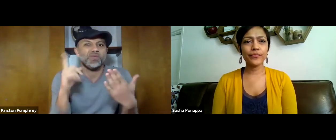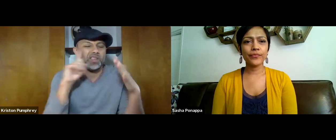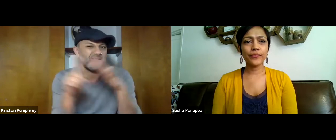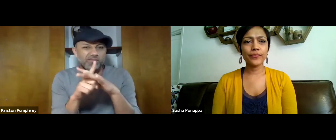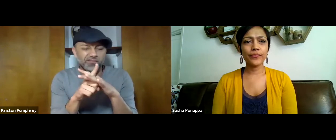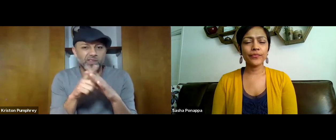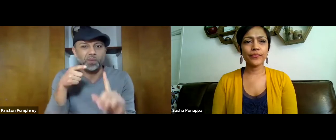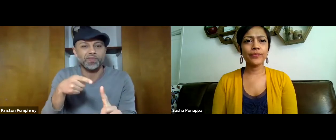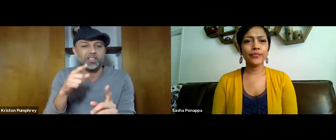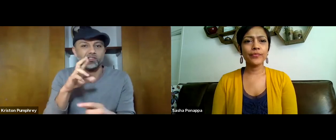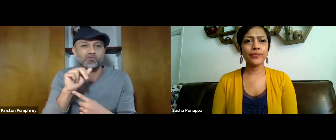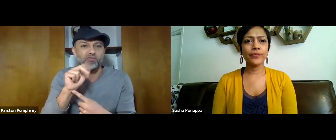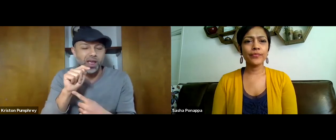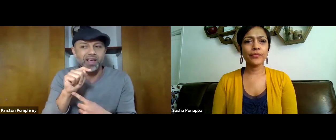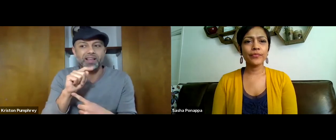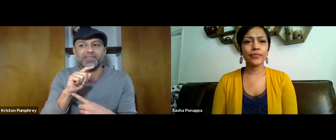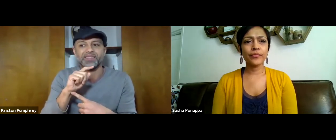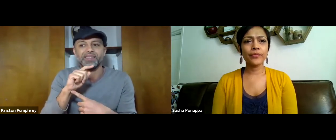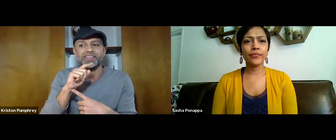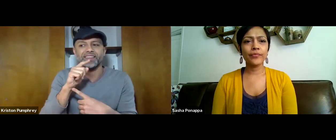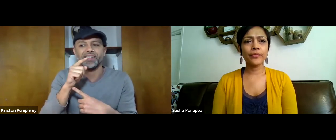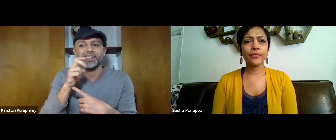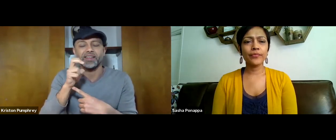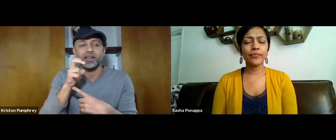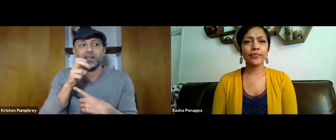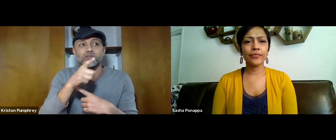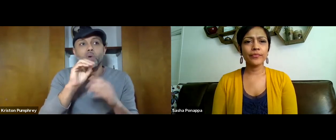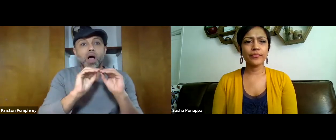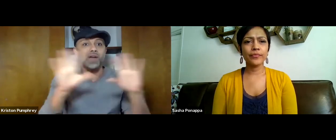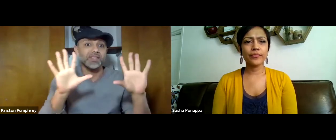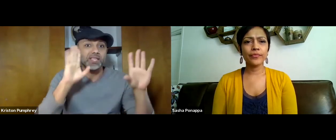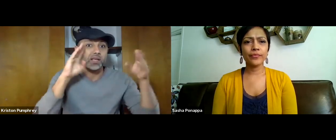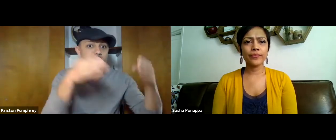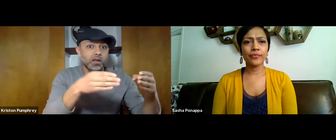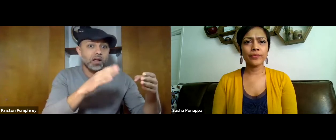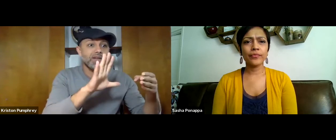So, in accordance to this grant,